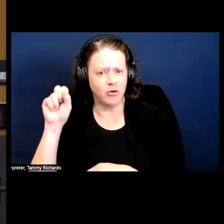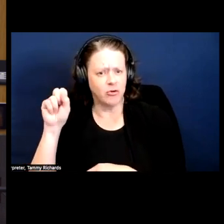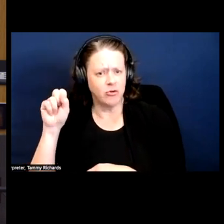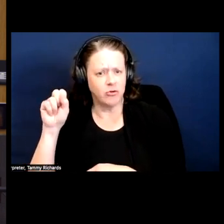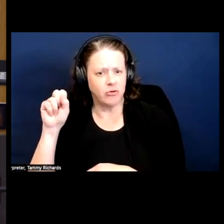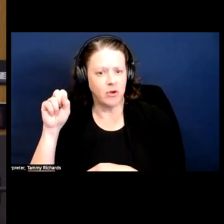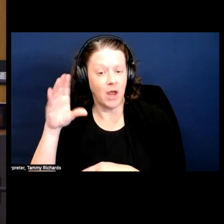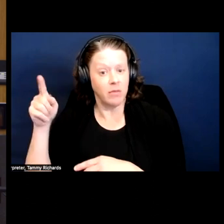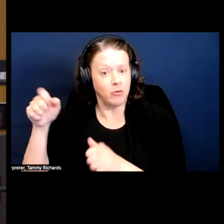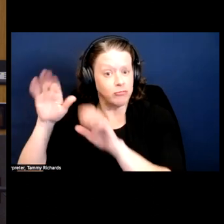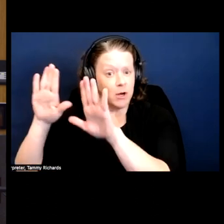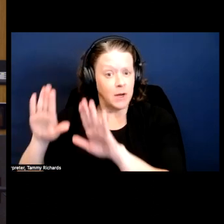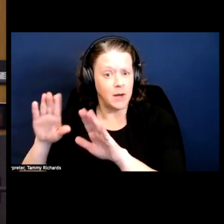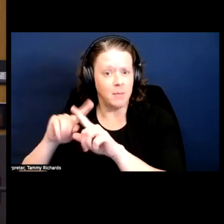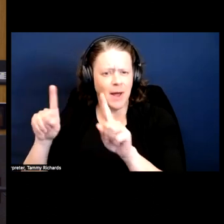one does not silence the other? DR.